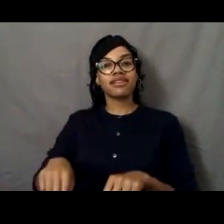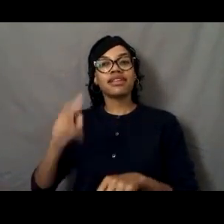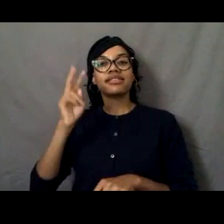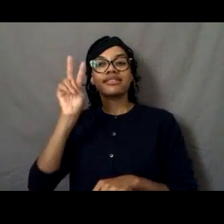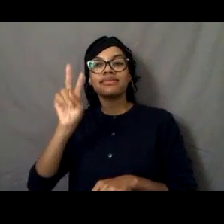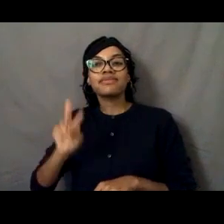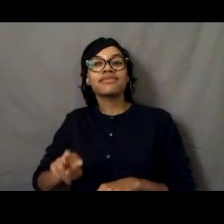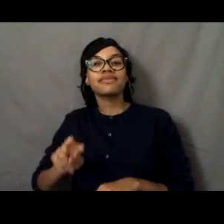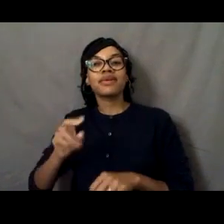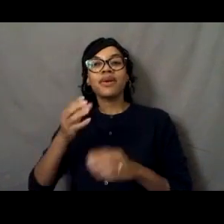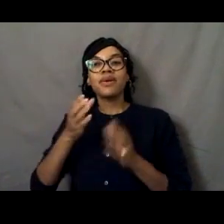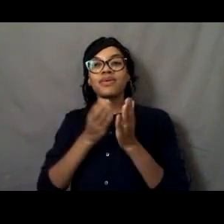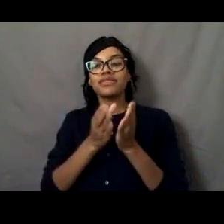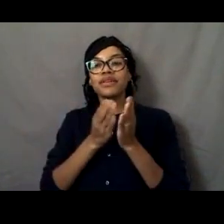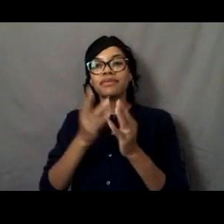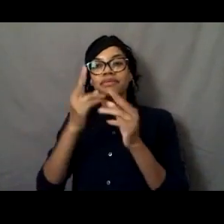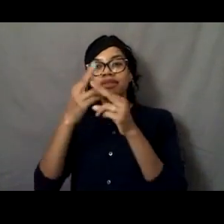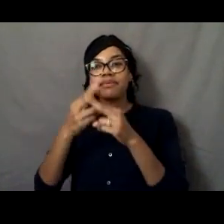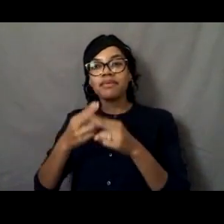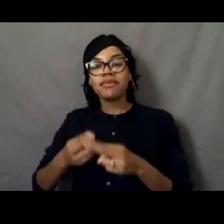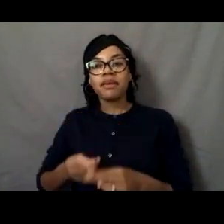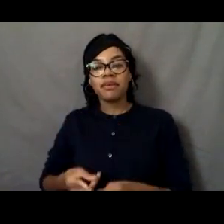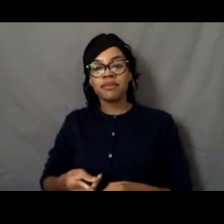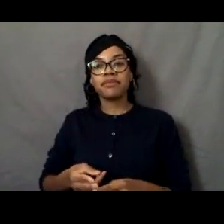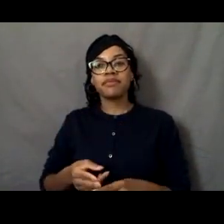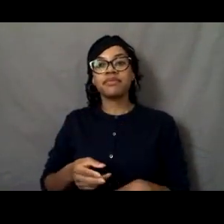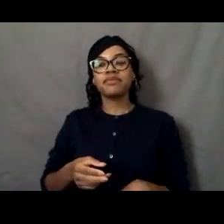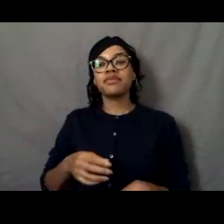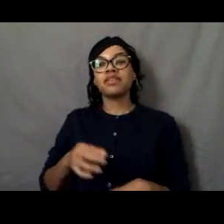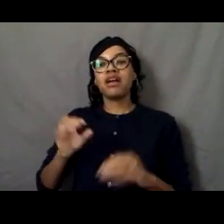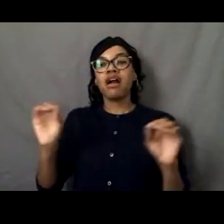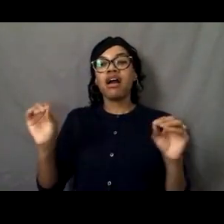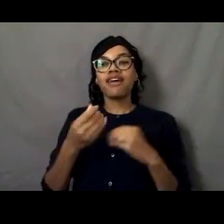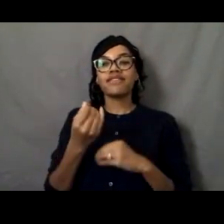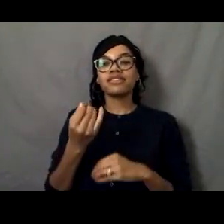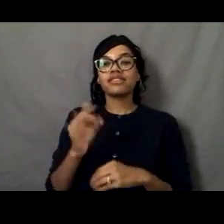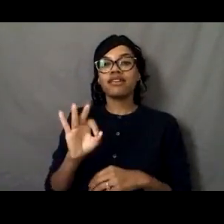on the Office of Marine and Aviation Operations website.